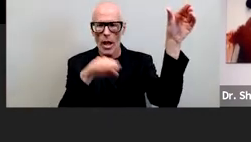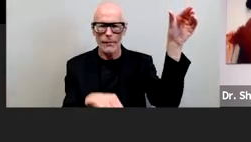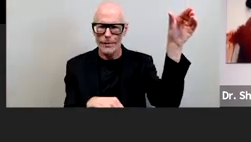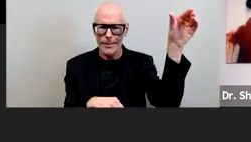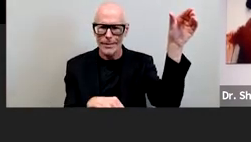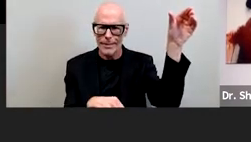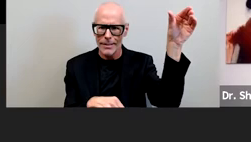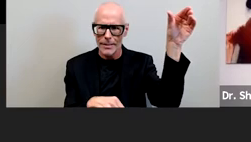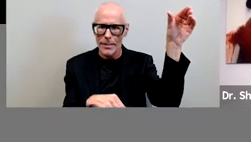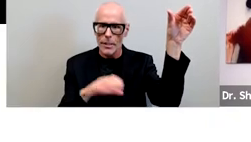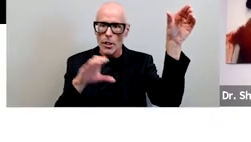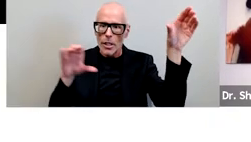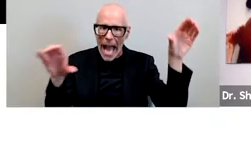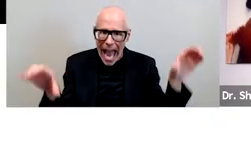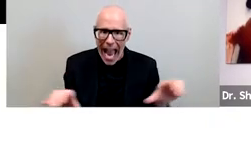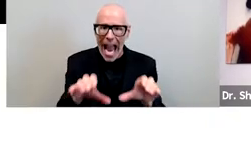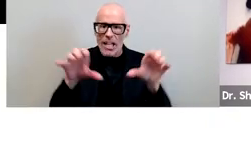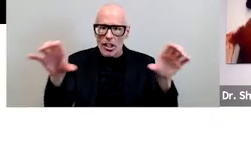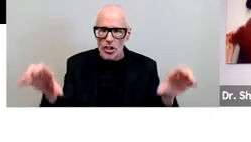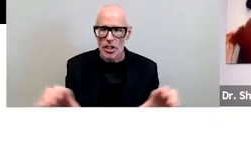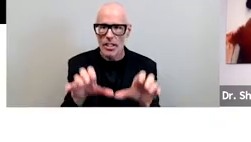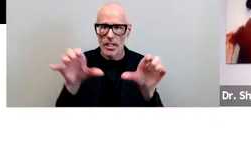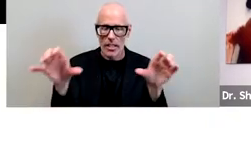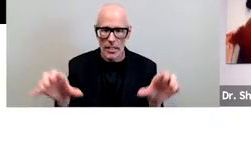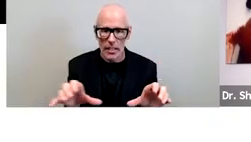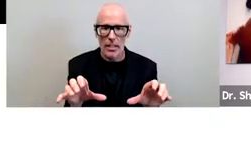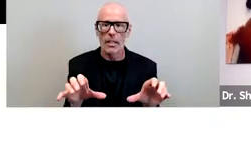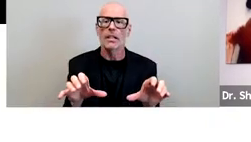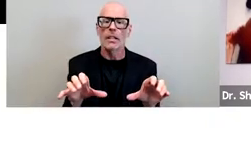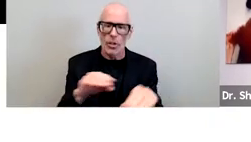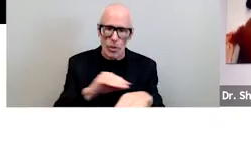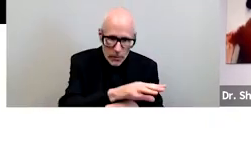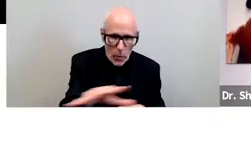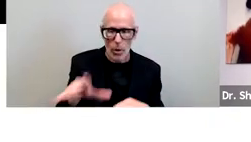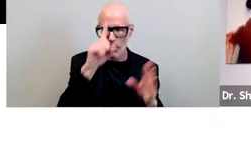have to make the data actionable you have to use the data to inform your campus strategy to become